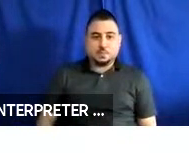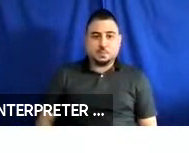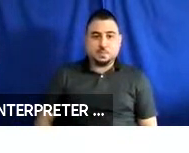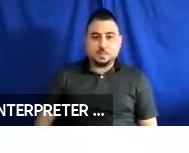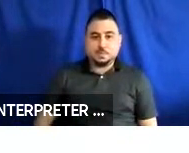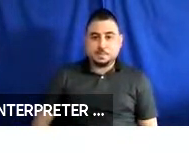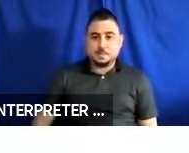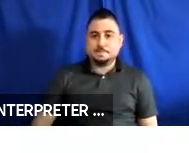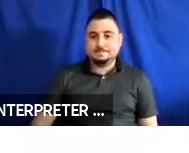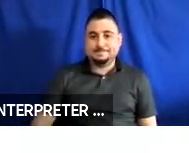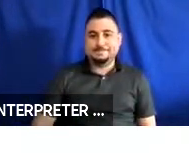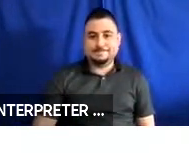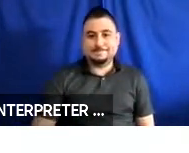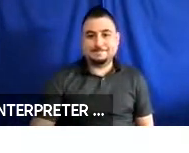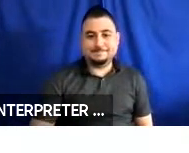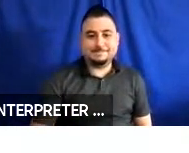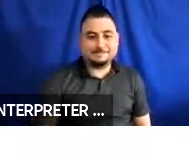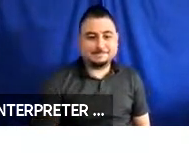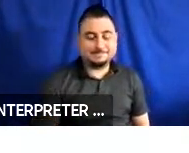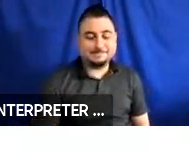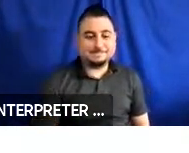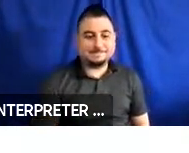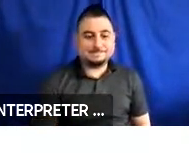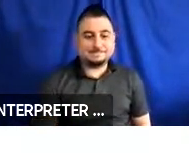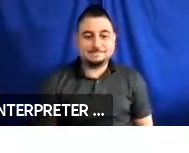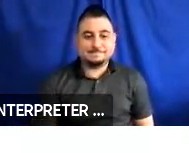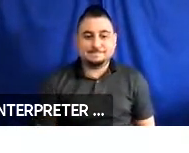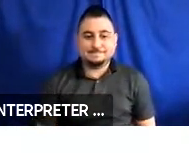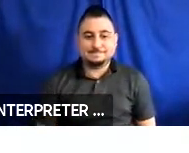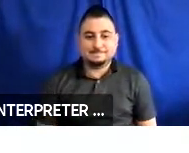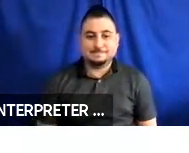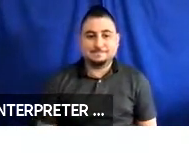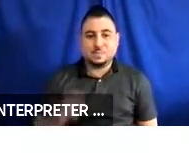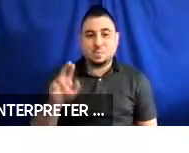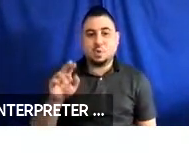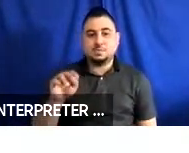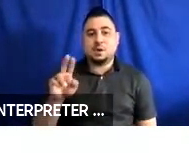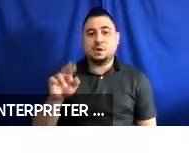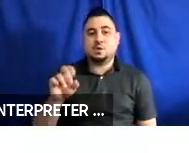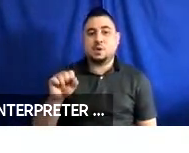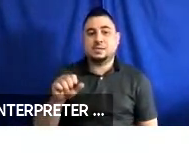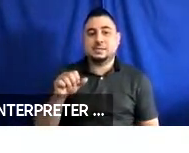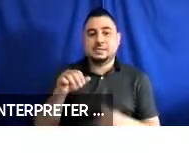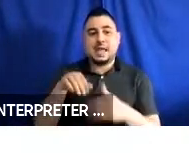This is Rose Marie, U.S. Access Board, Washington, D.C. Thank you very much, Interpreter Ashley, Interpreter Antonio, and CART reporter Dawn. Thank you very much we are officially, we are officially concluded.